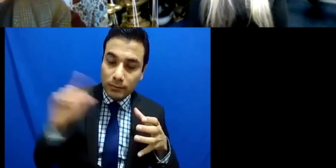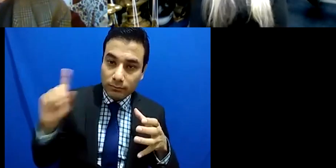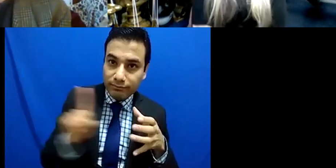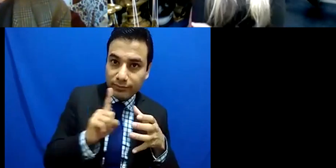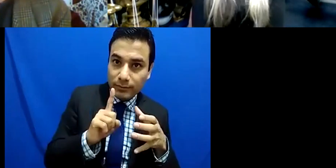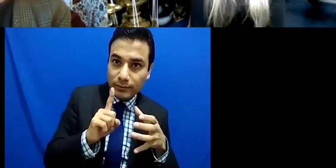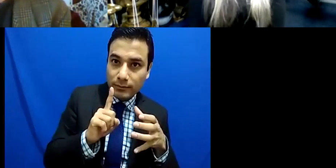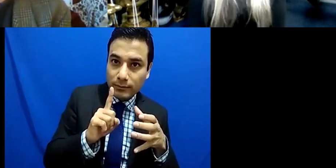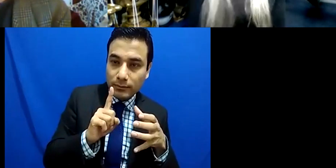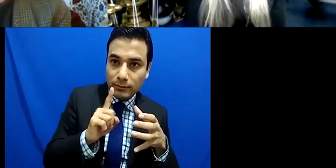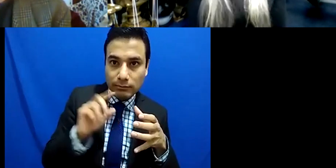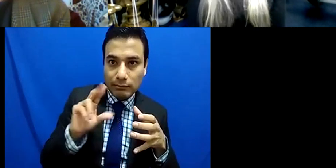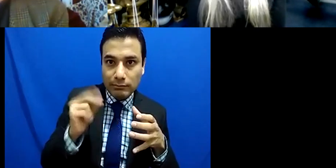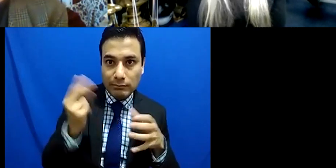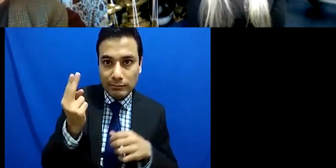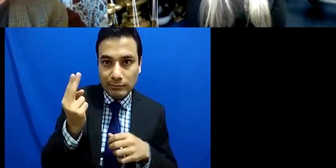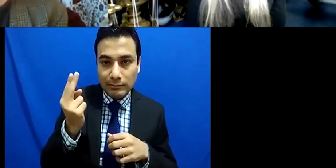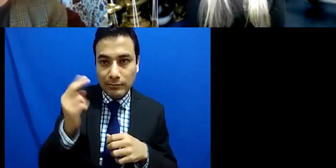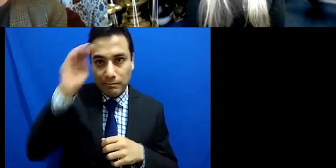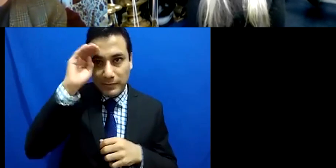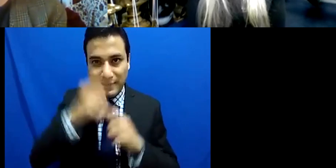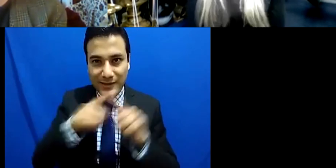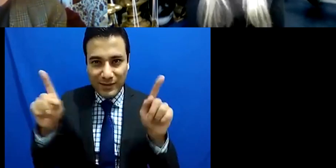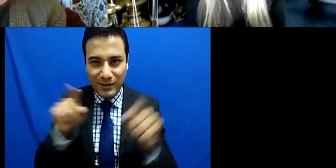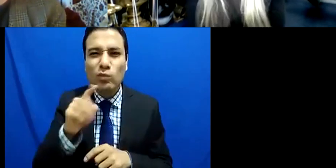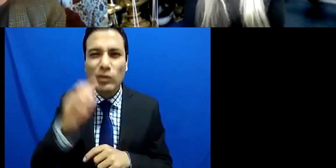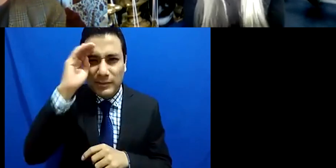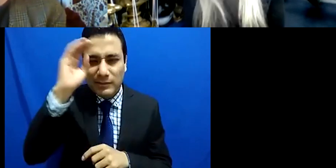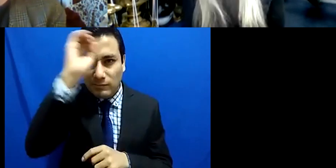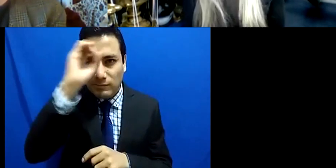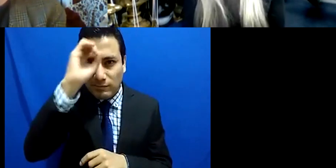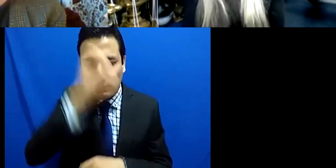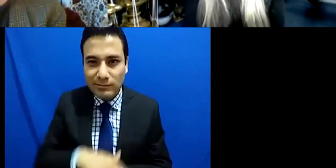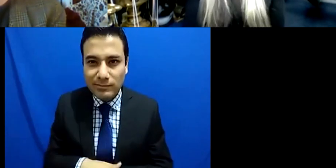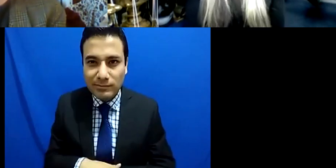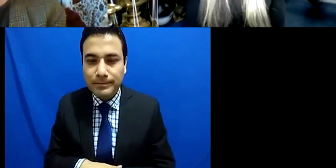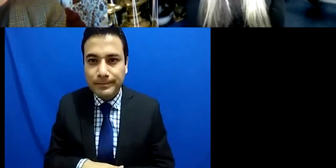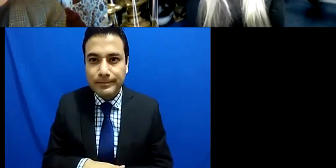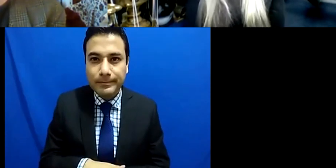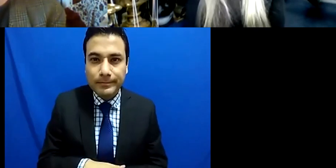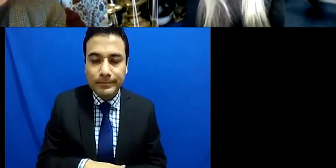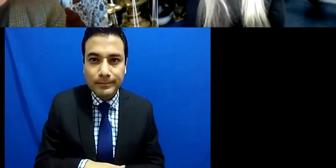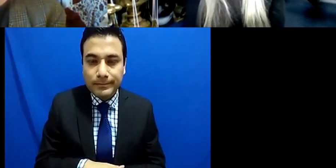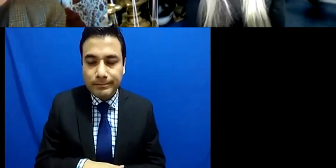I think, I mean I sometimes get disappointed I sometimes get frustrated with that